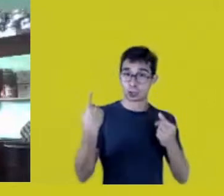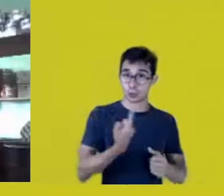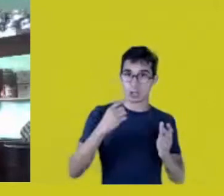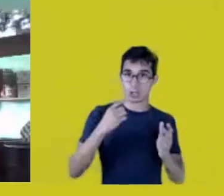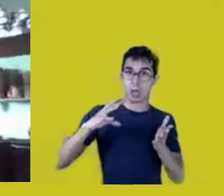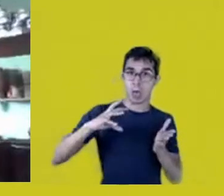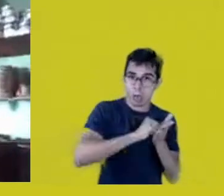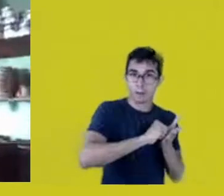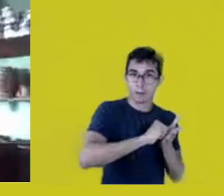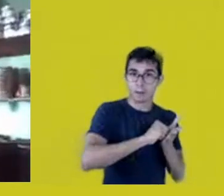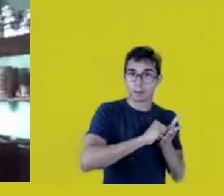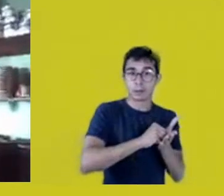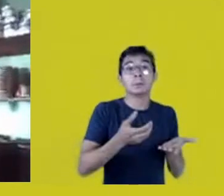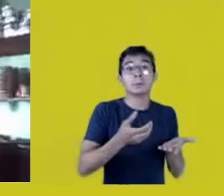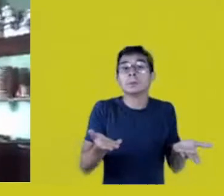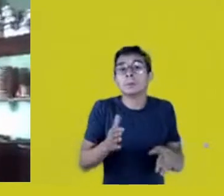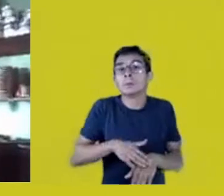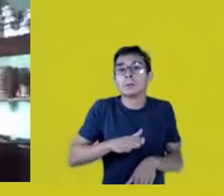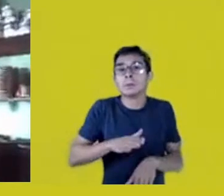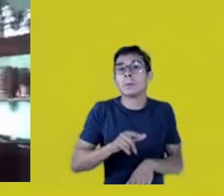how can we settle that?